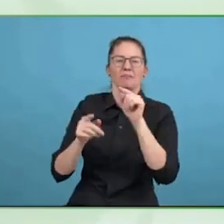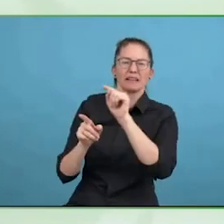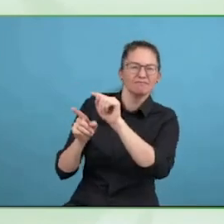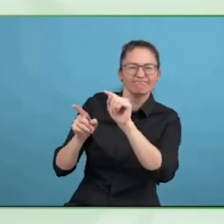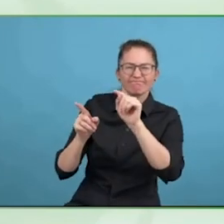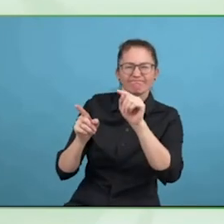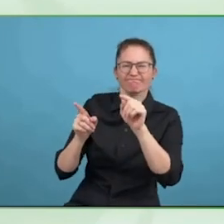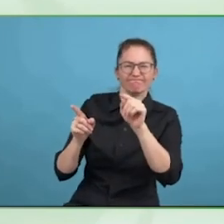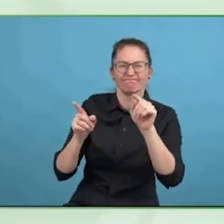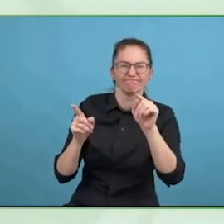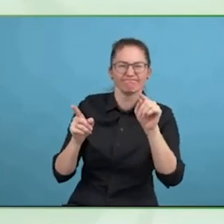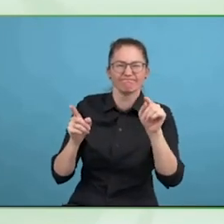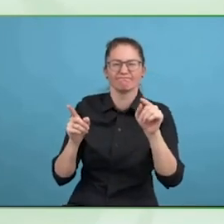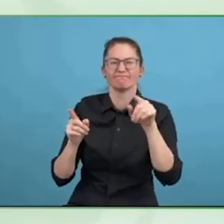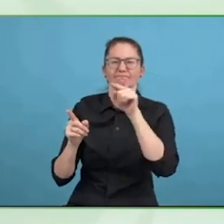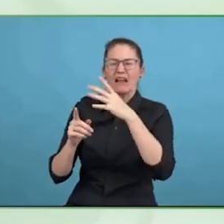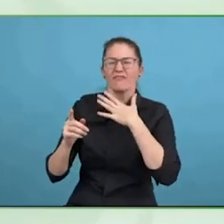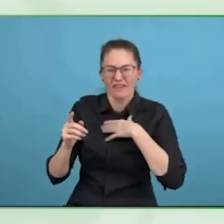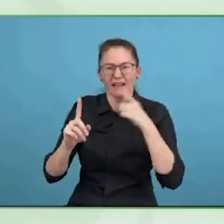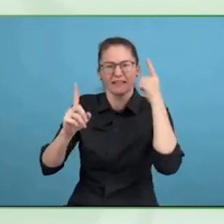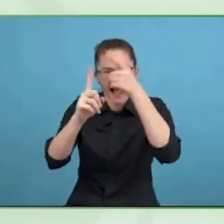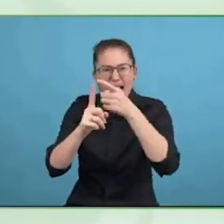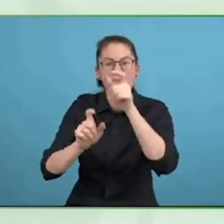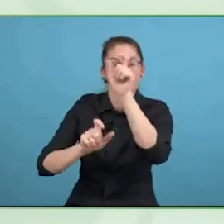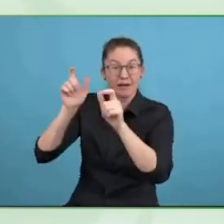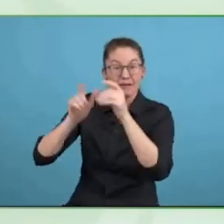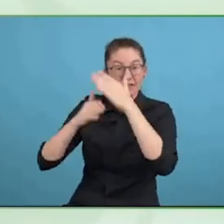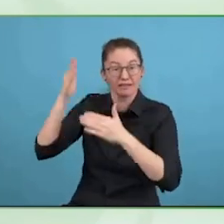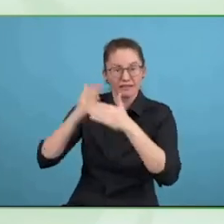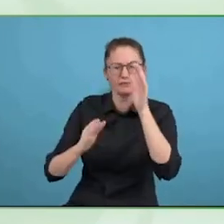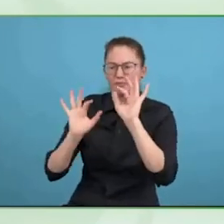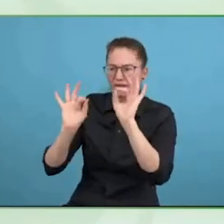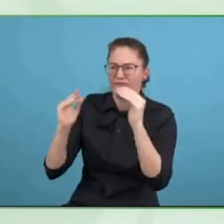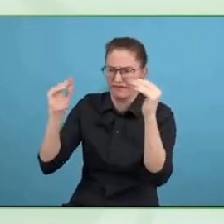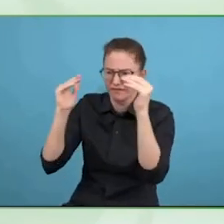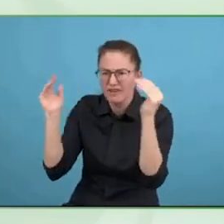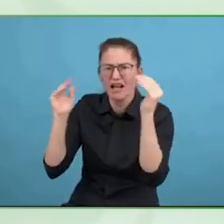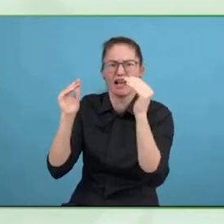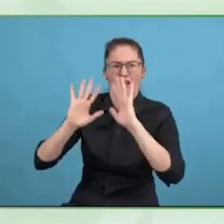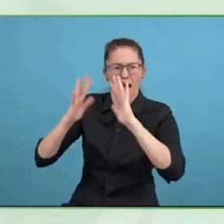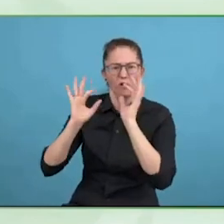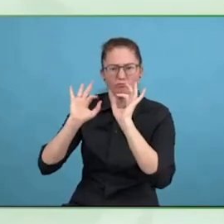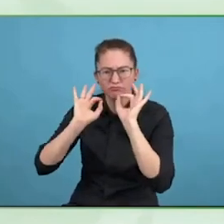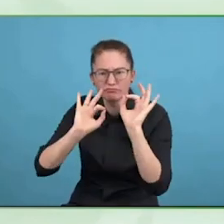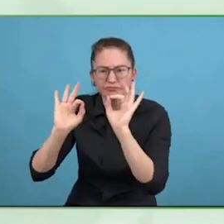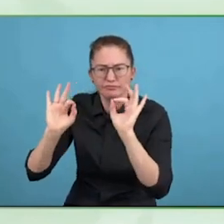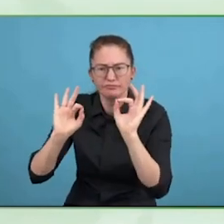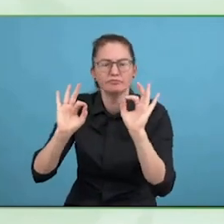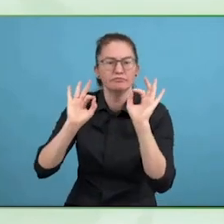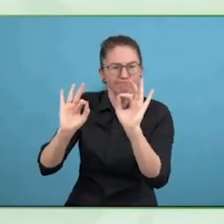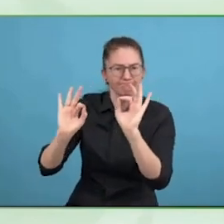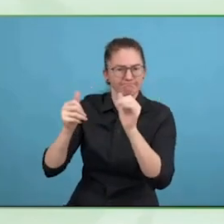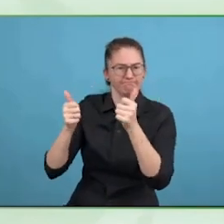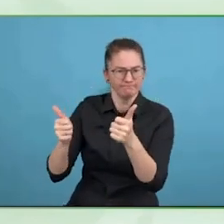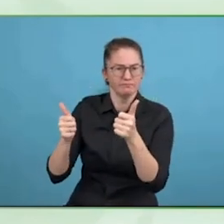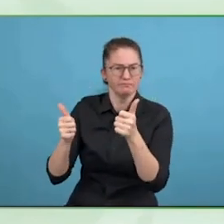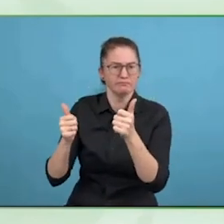is how you make the adjustments, you have people responsible for being groups and adapting for individuals, which is how you treat